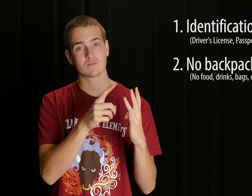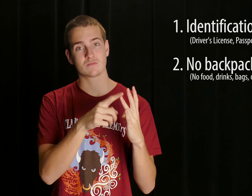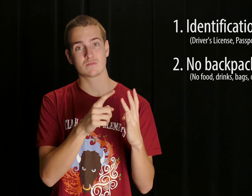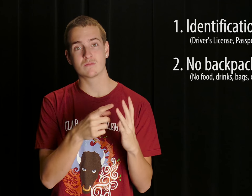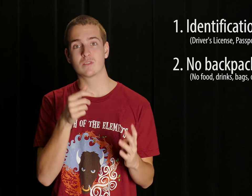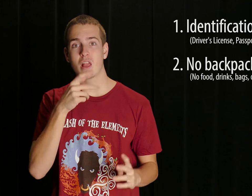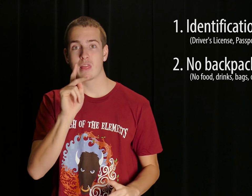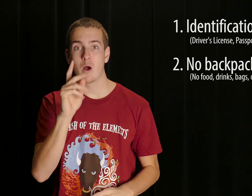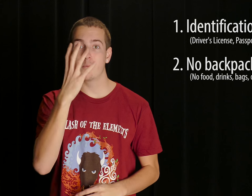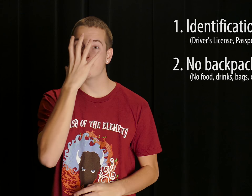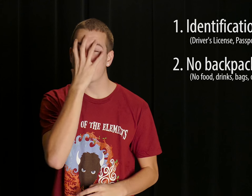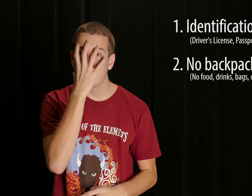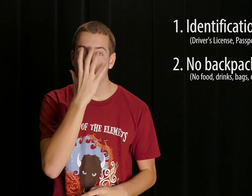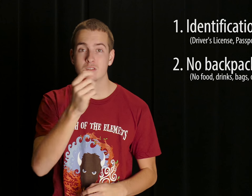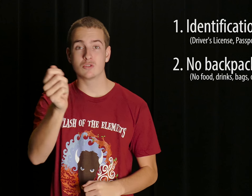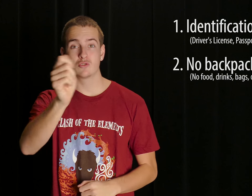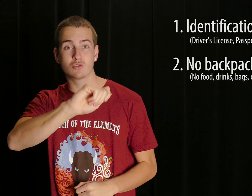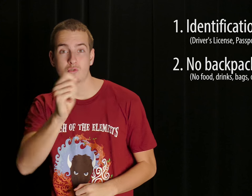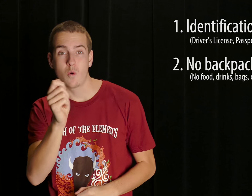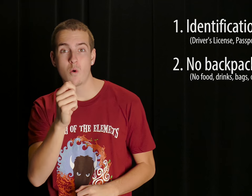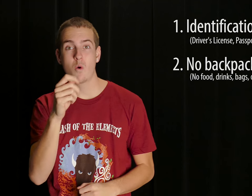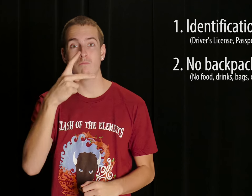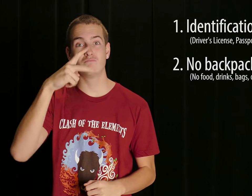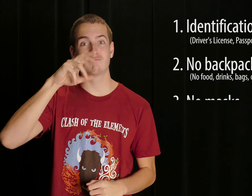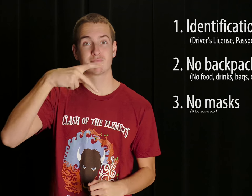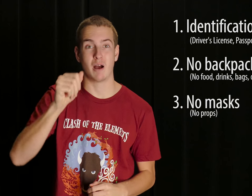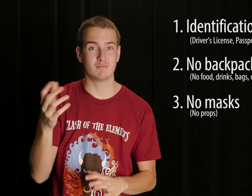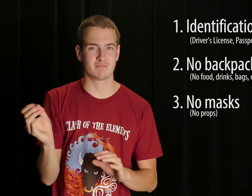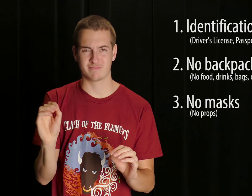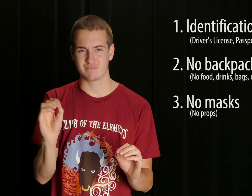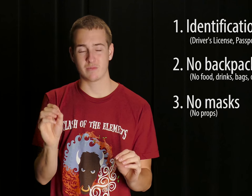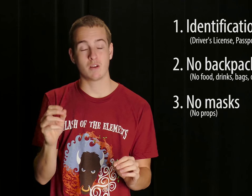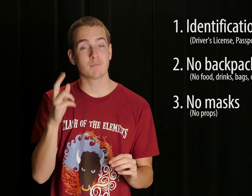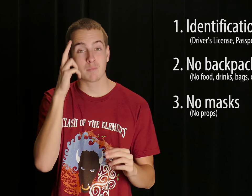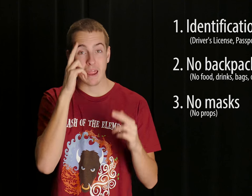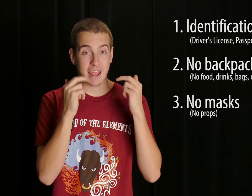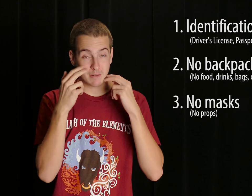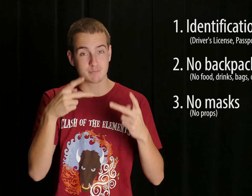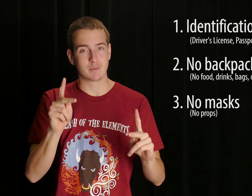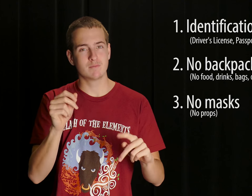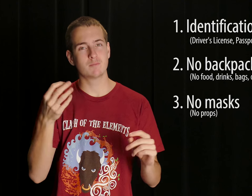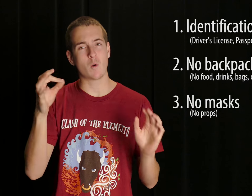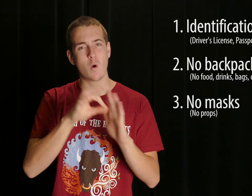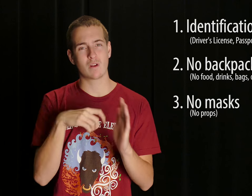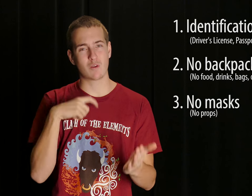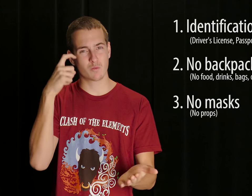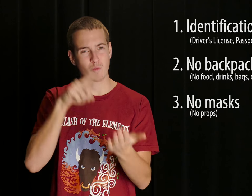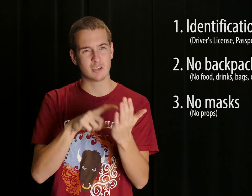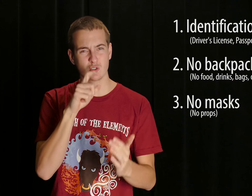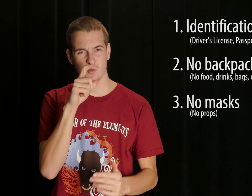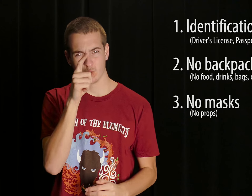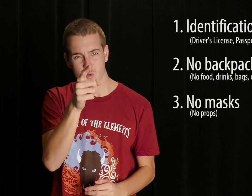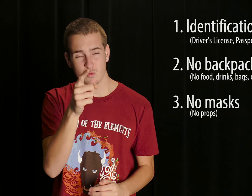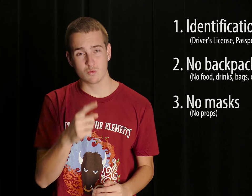Thirdly, we do not allow any masks, swords, or any props. Face painting is ok but as long we are able to recognize you.